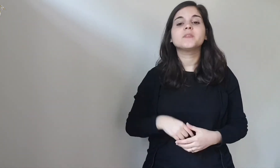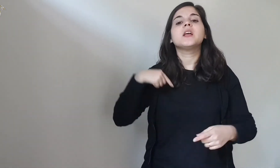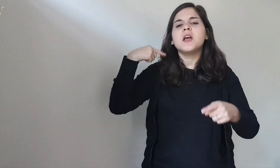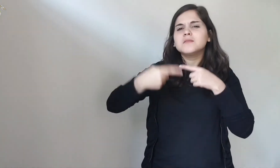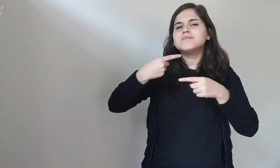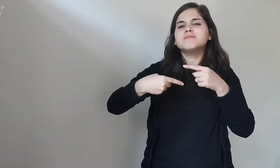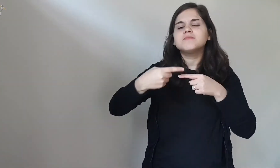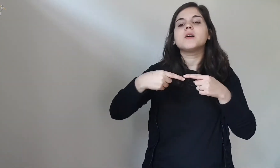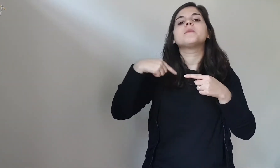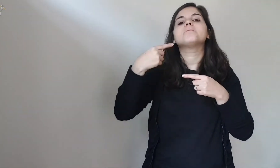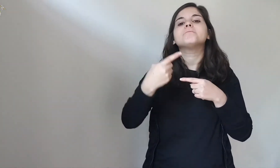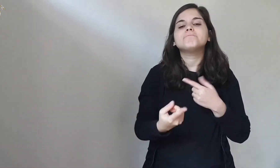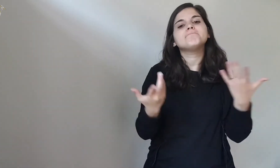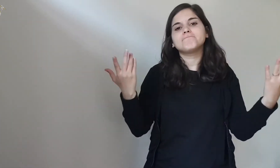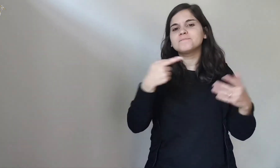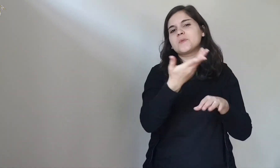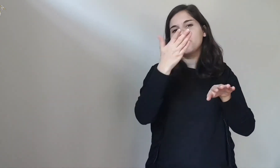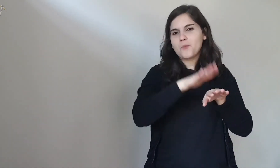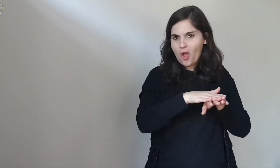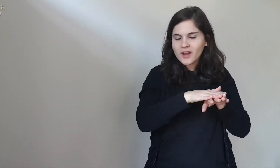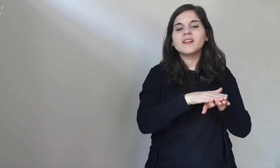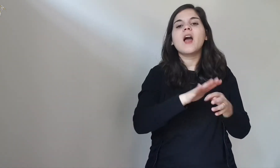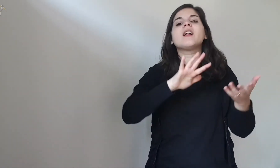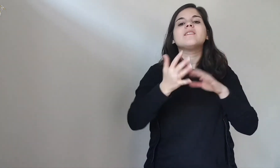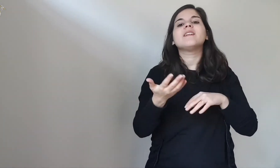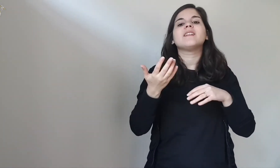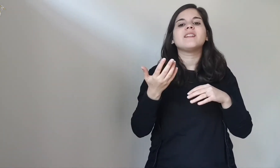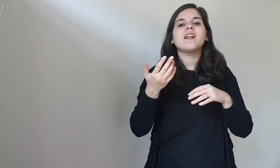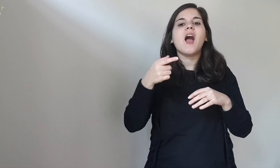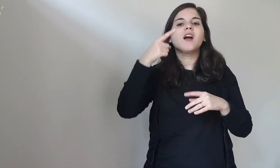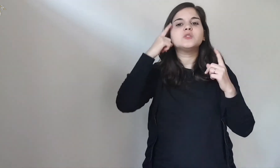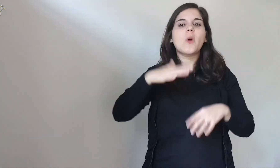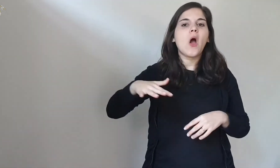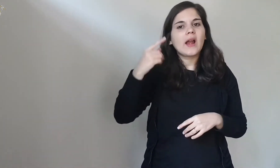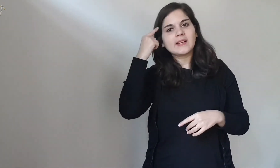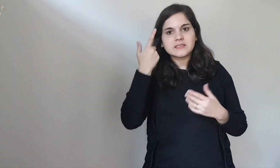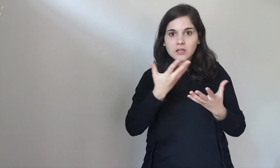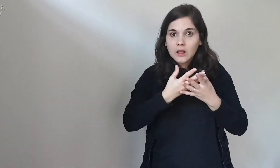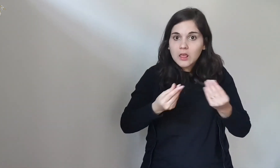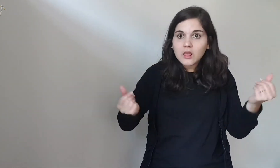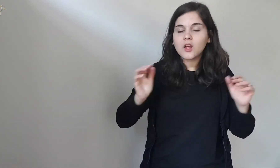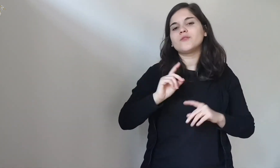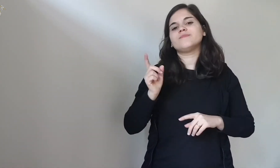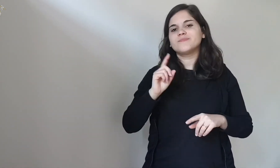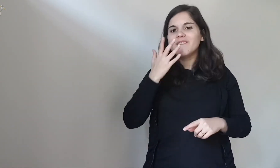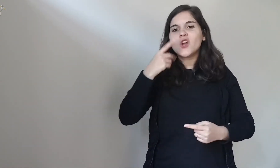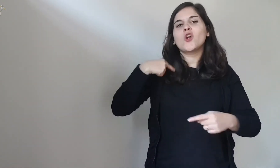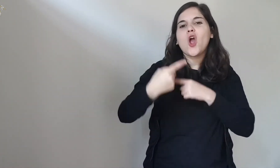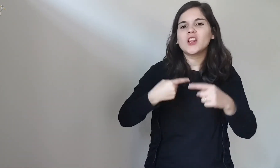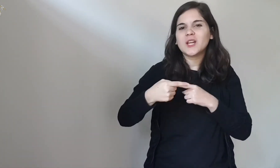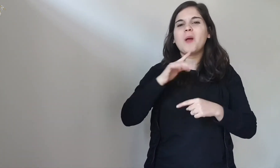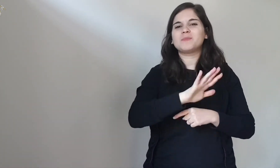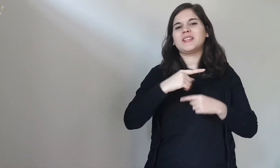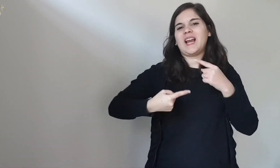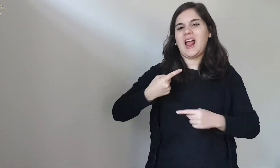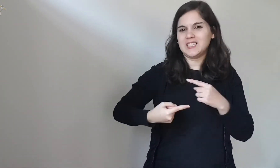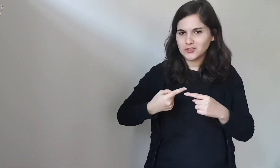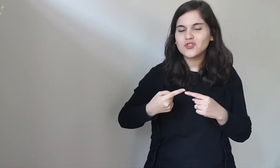When the woman died, the nuns wanted to continue the tradition